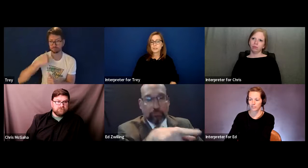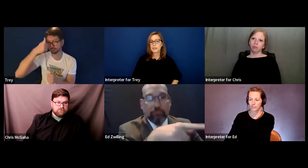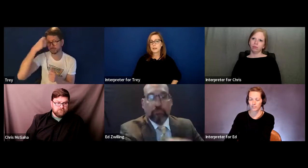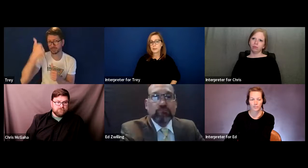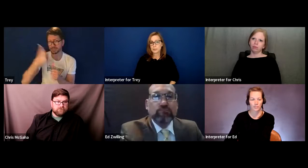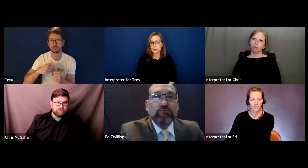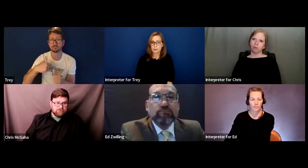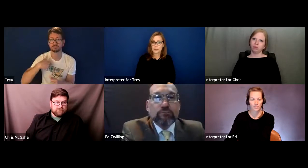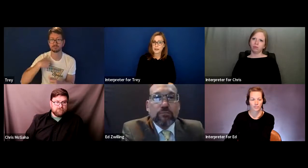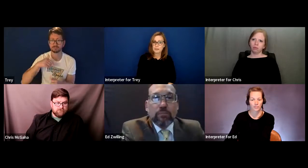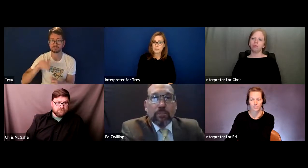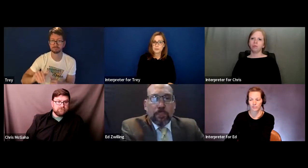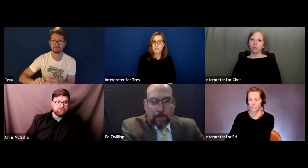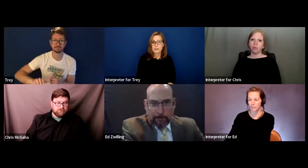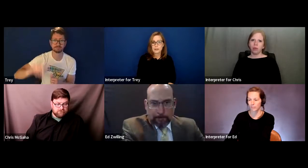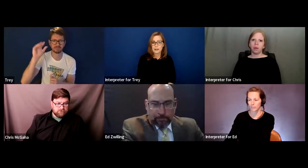to the Alabama School for the Deaf.